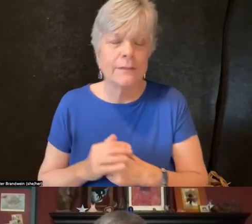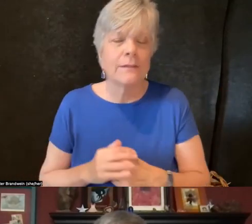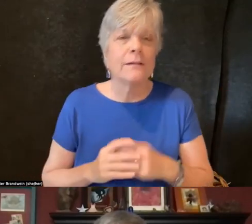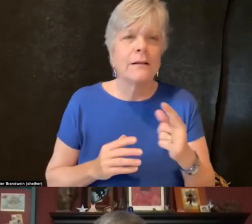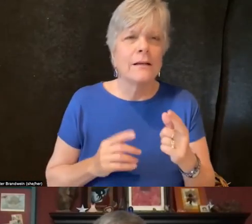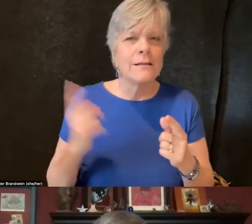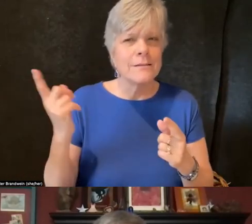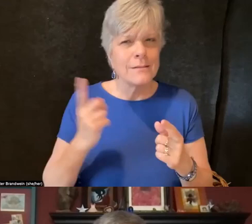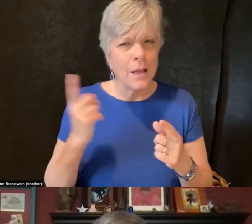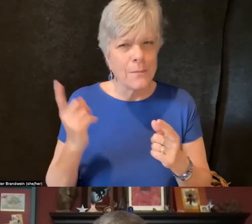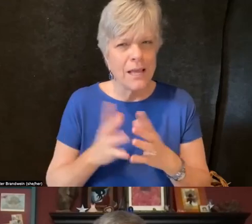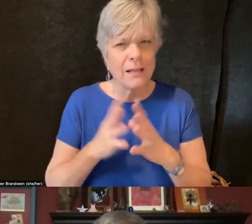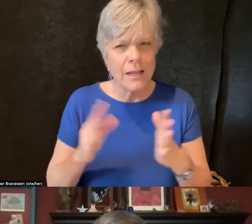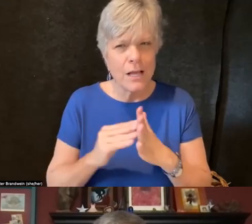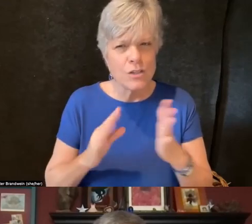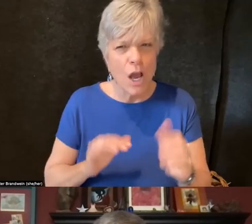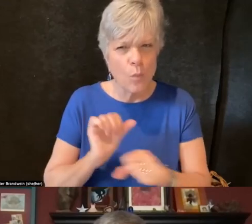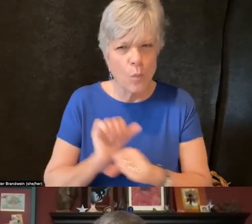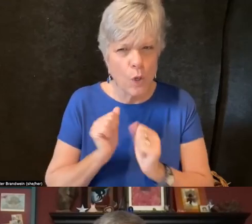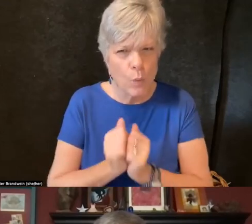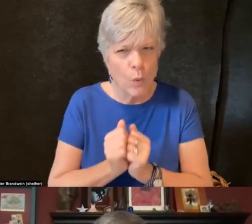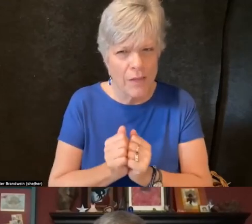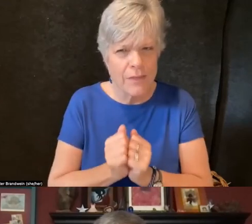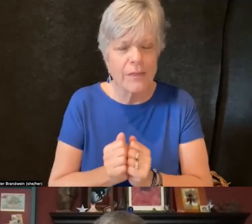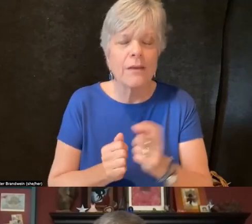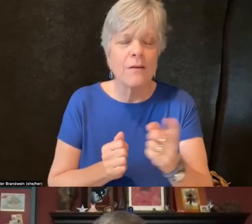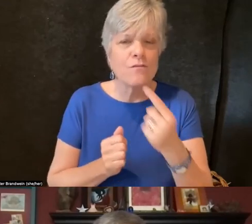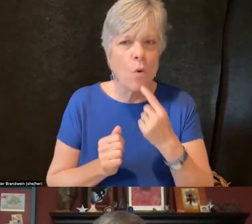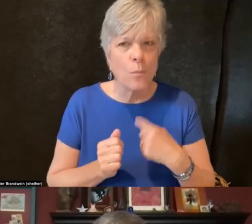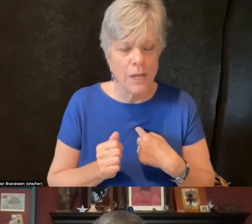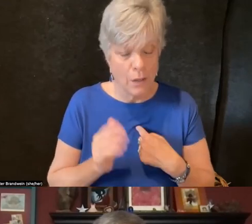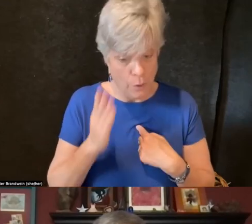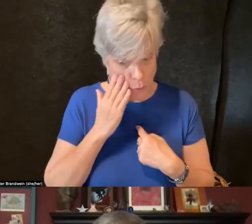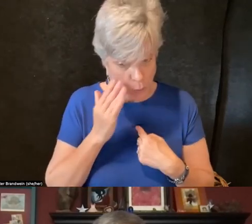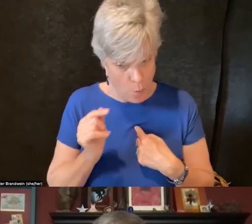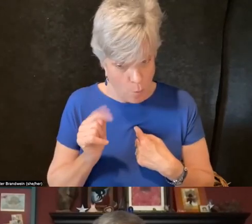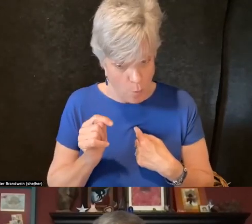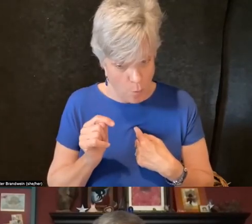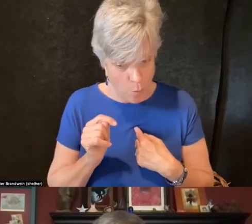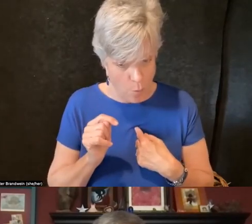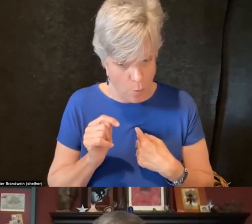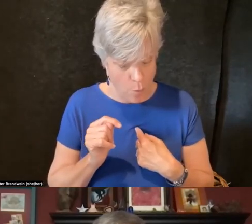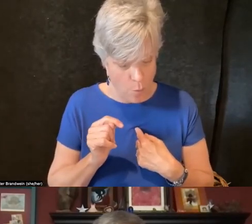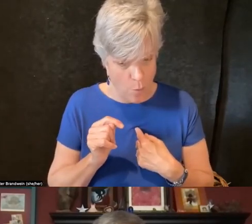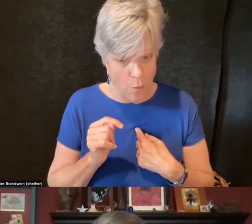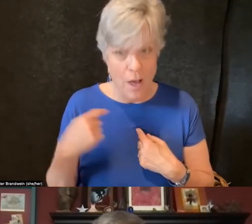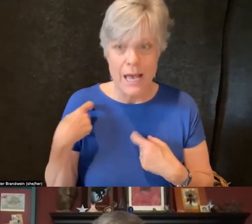I've worked with have said is, okay, you know, the HSIs, the Hispanic serving institutions,